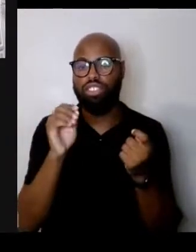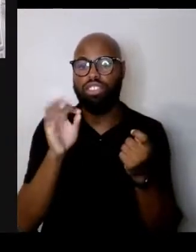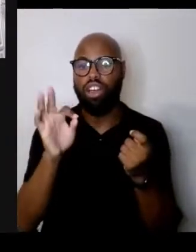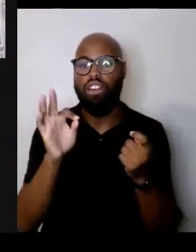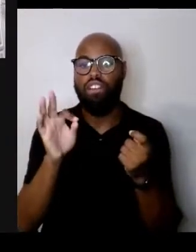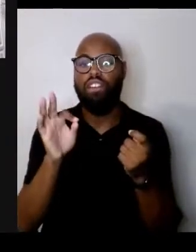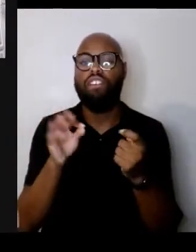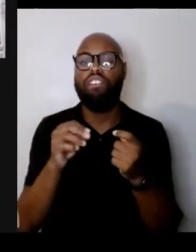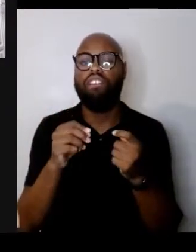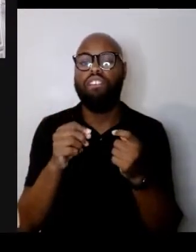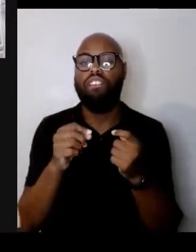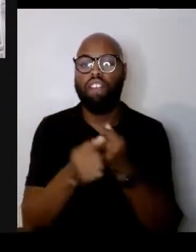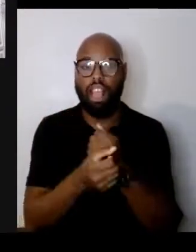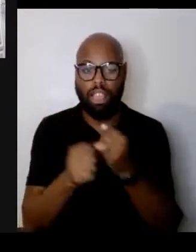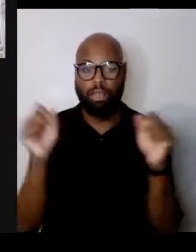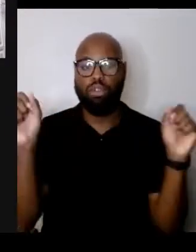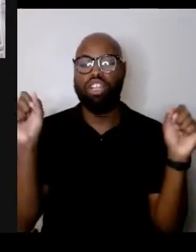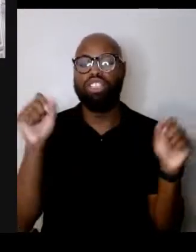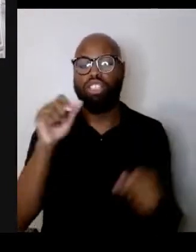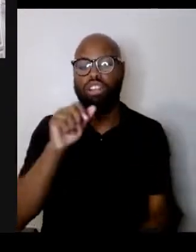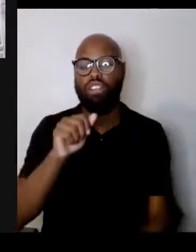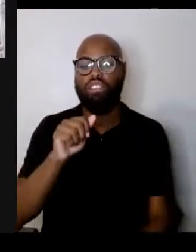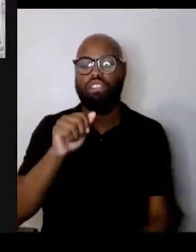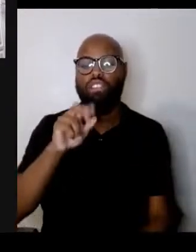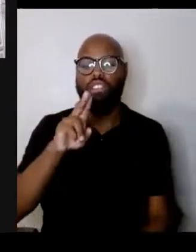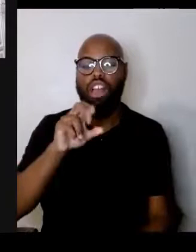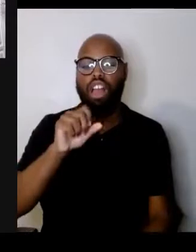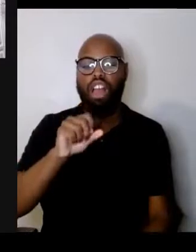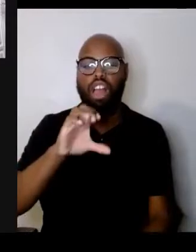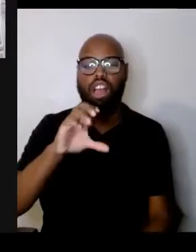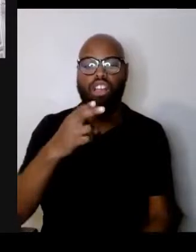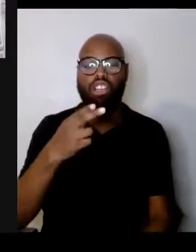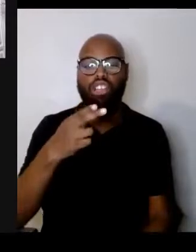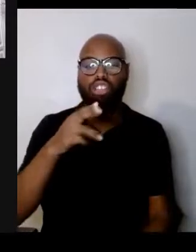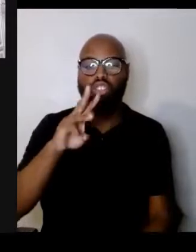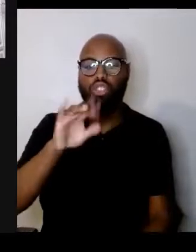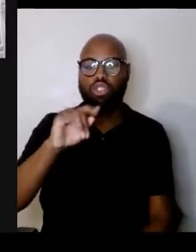of Auschwitz and the Auschwitz-Birkenau Foundation,